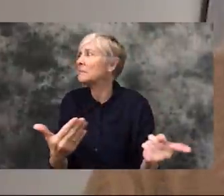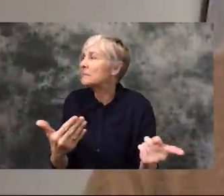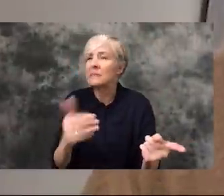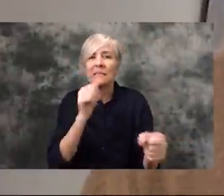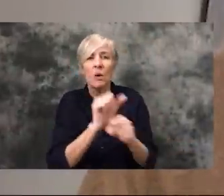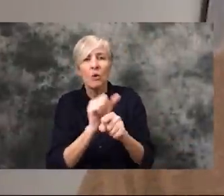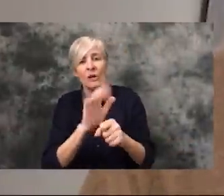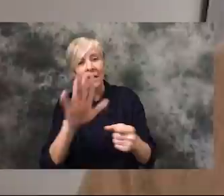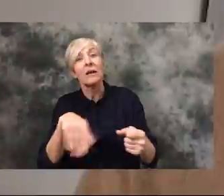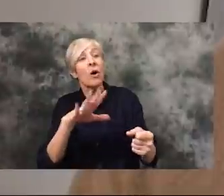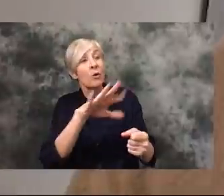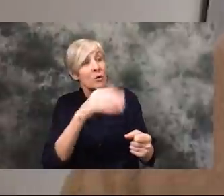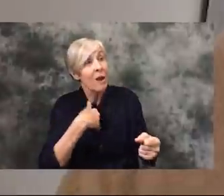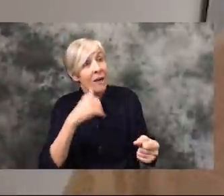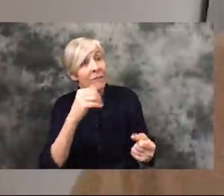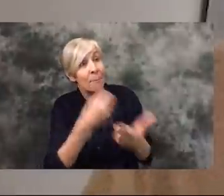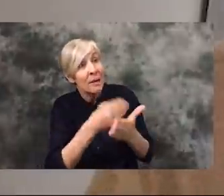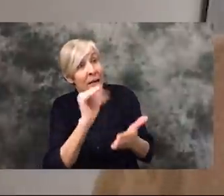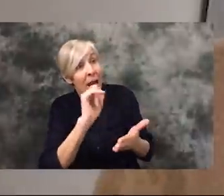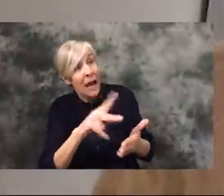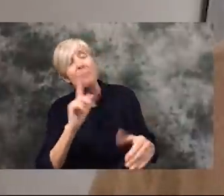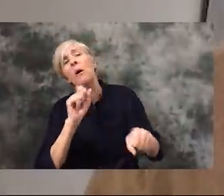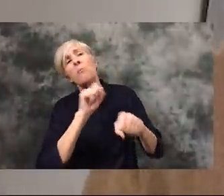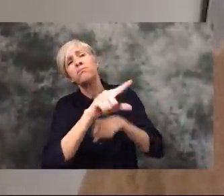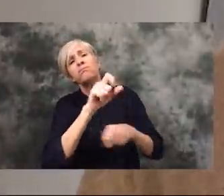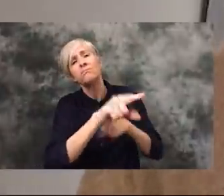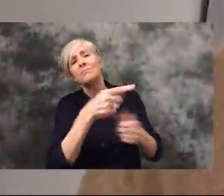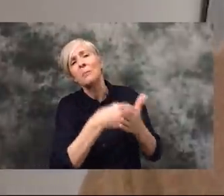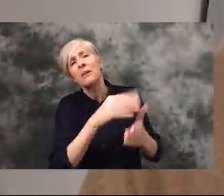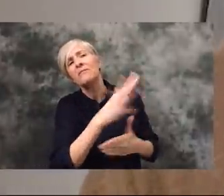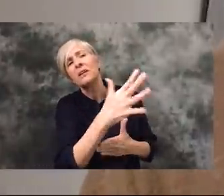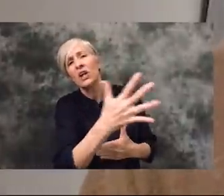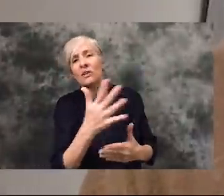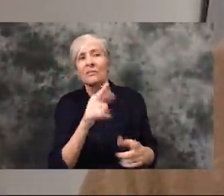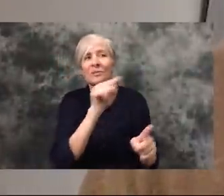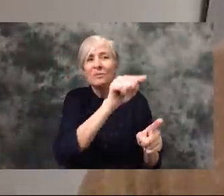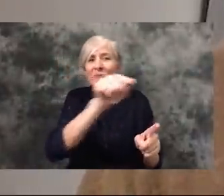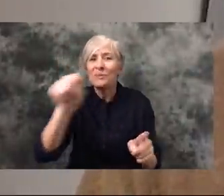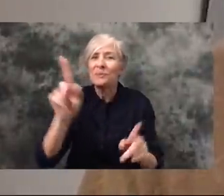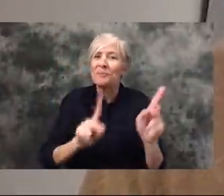regular coffee every day like I normally do so instead I'm trying to send that